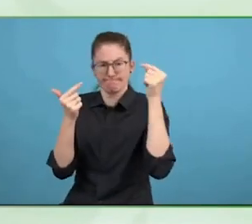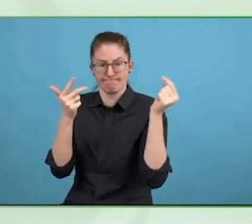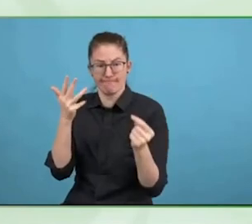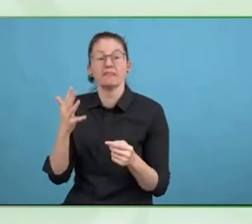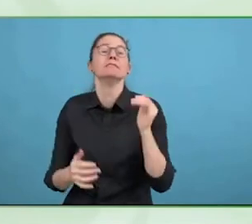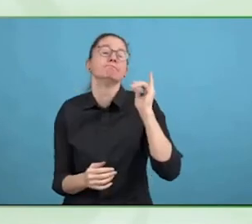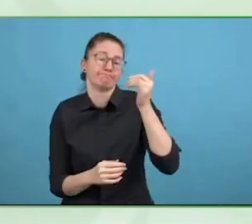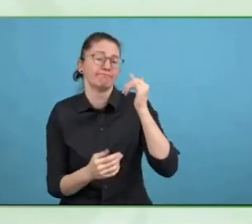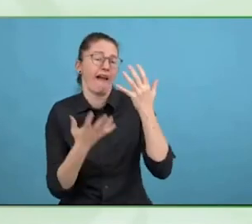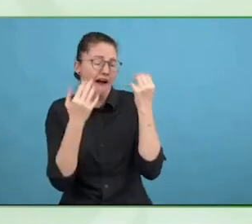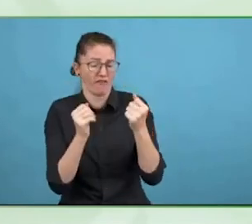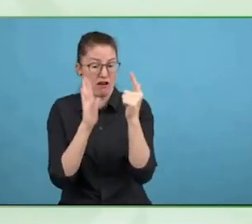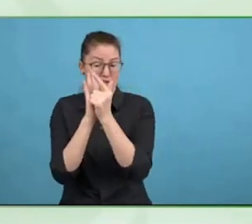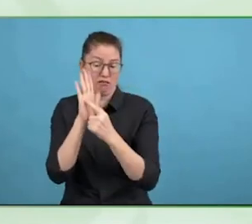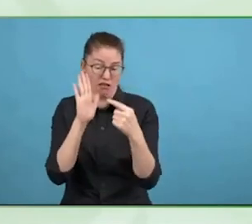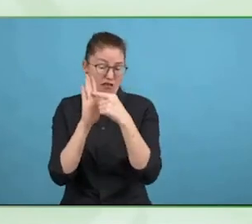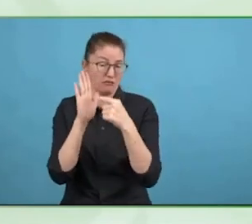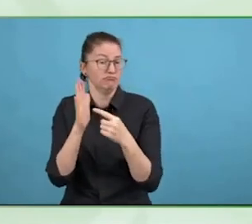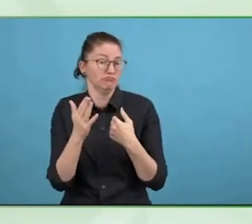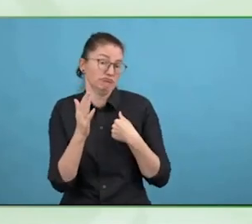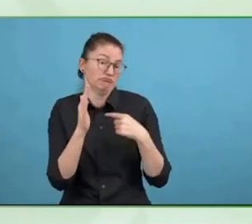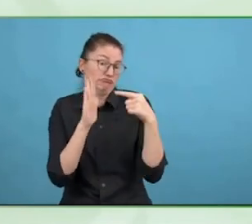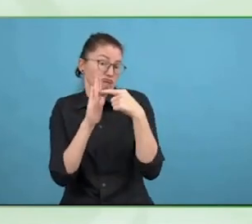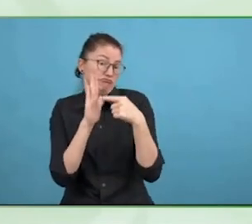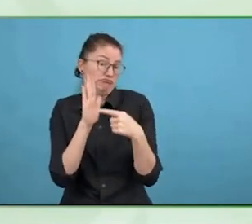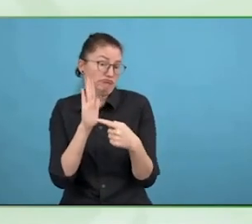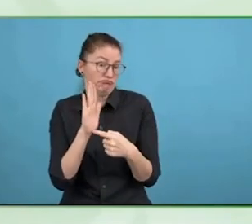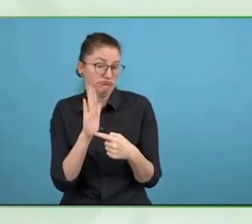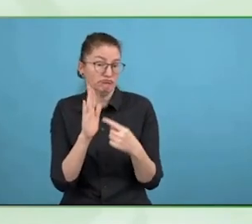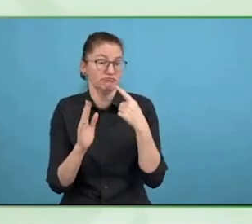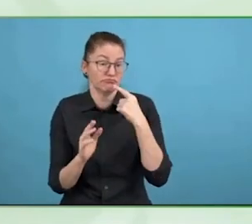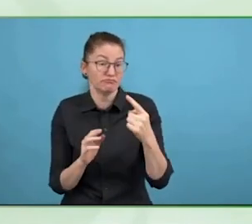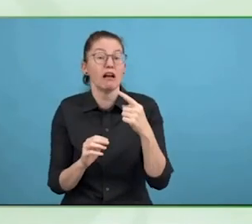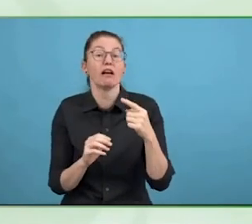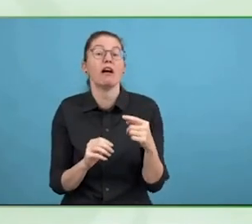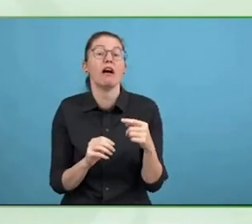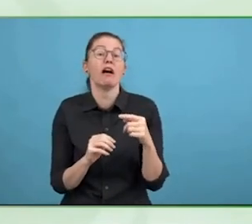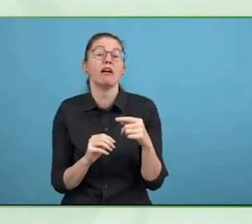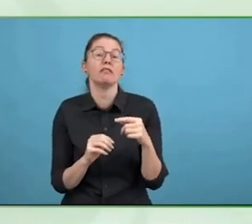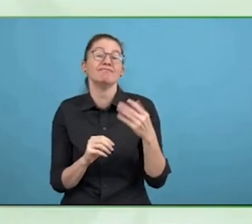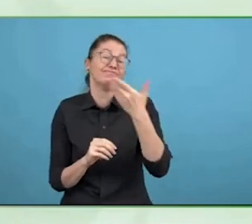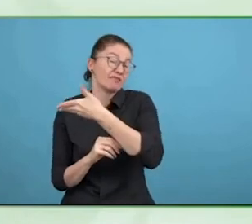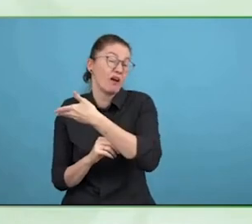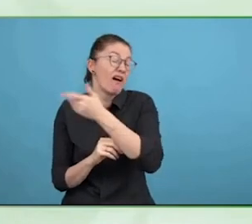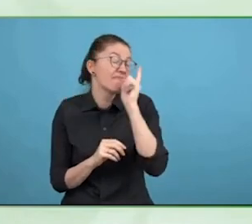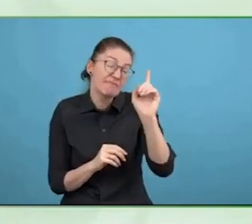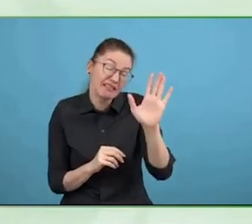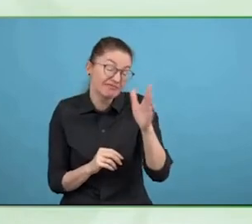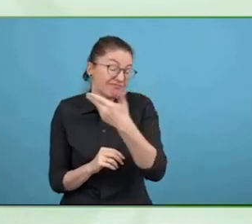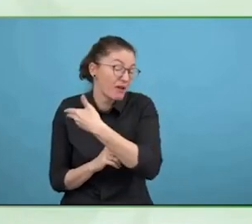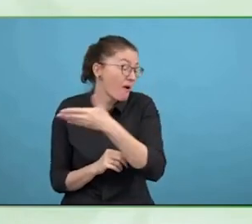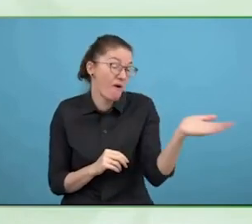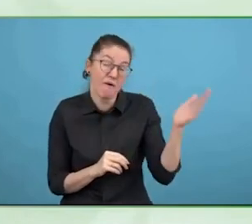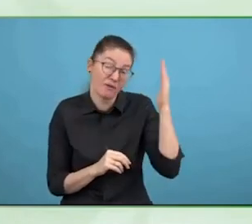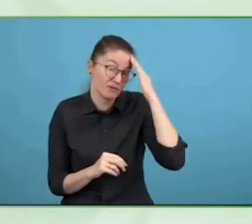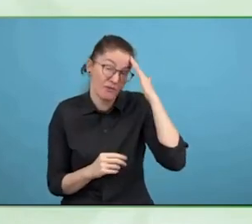from an international perspective towards being involved in the cases on a day by day basis.